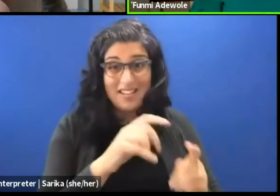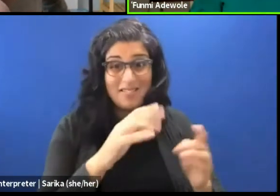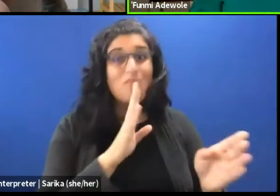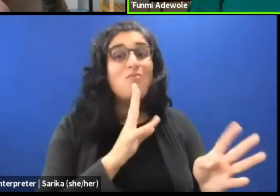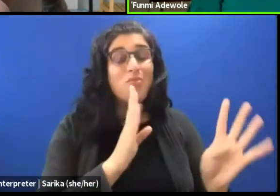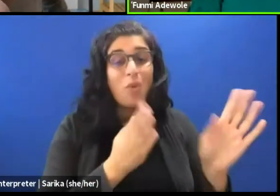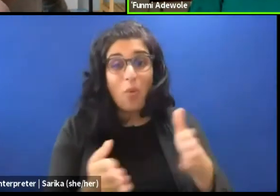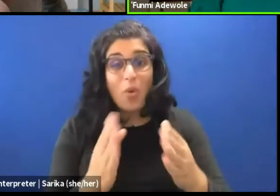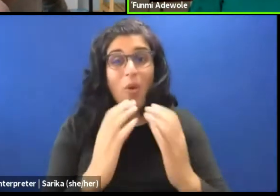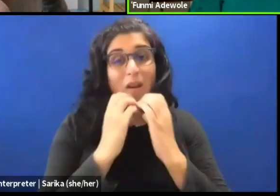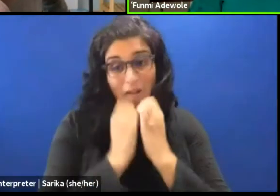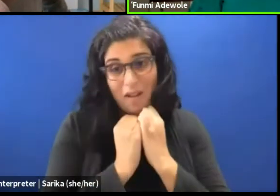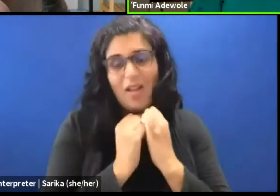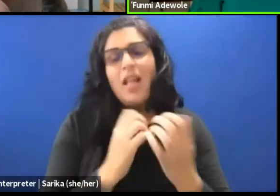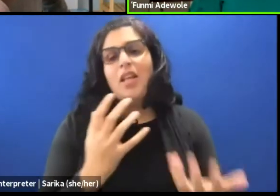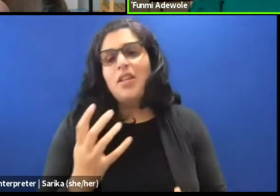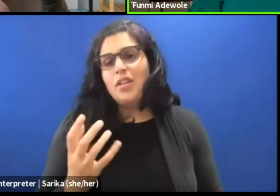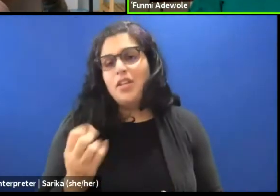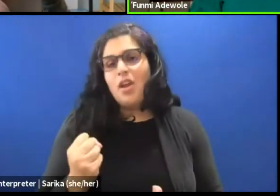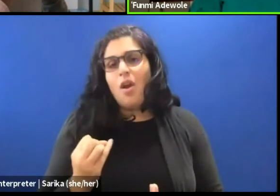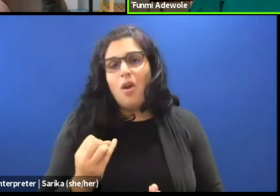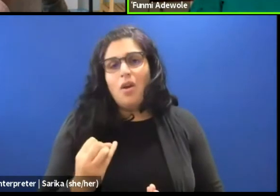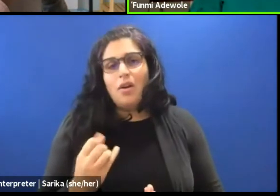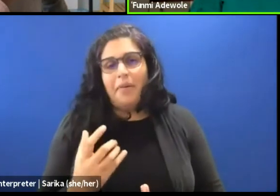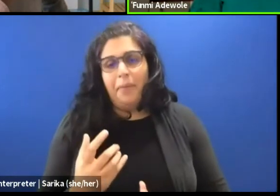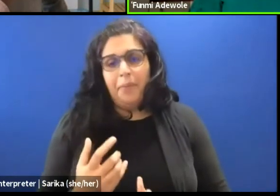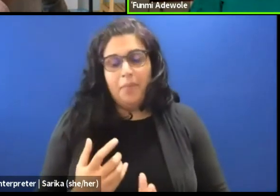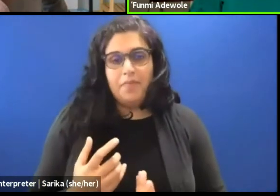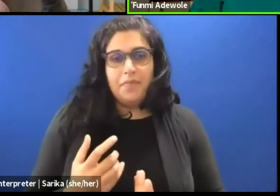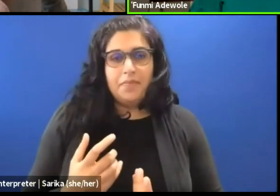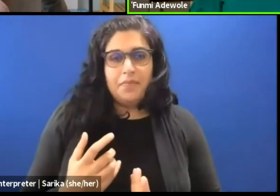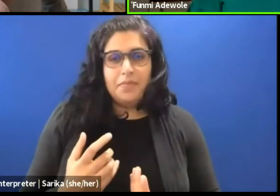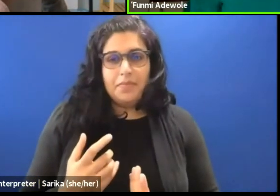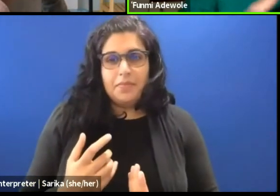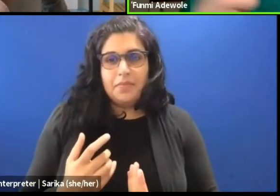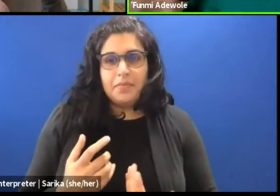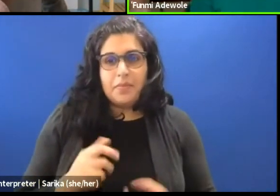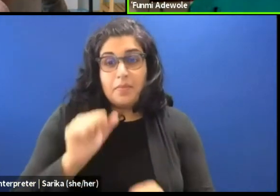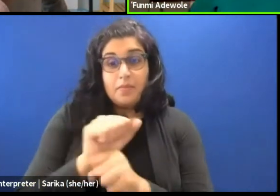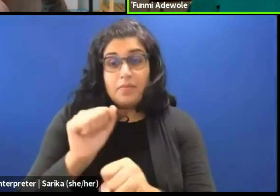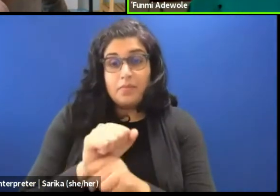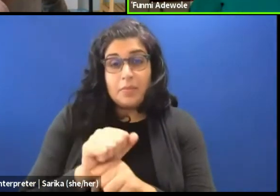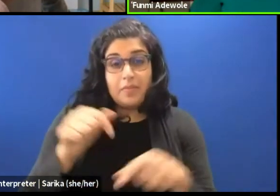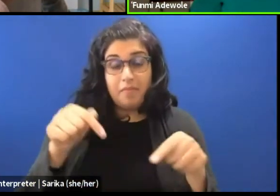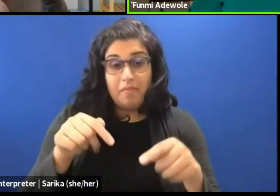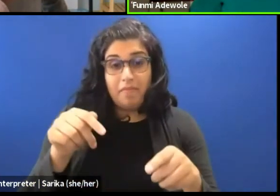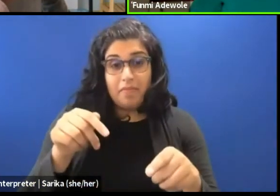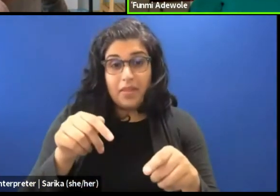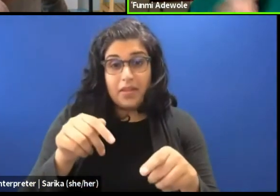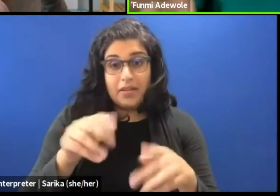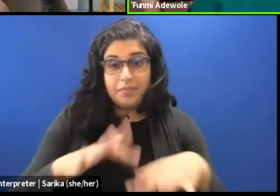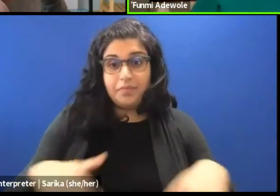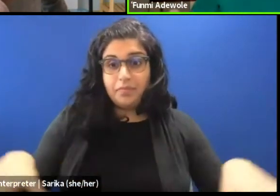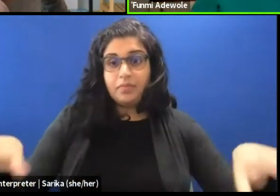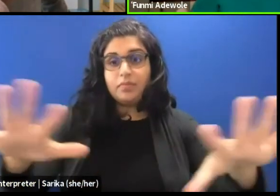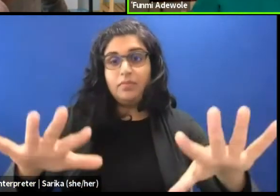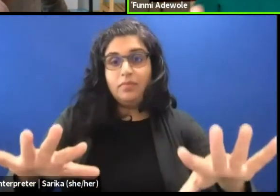So it seems to me that, from working in this field of applied theater